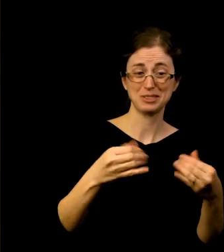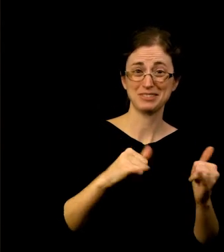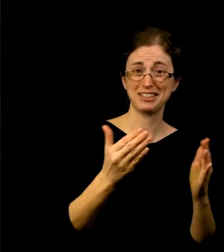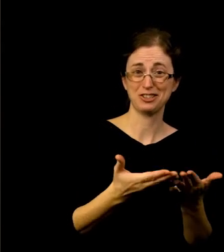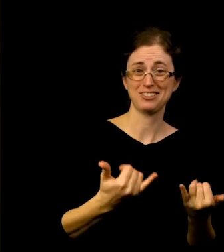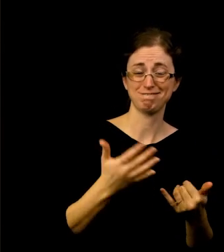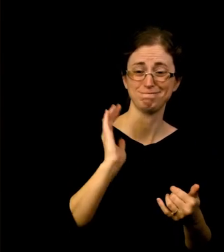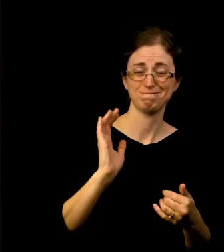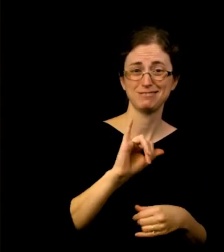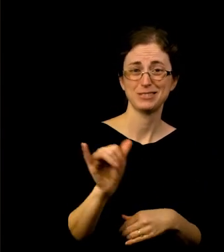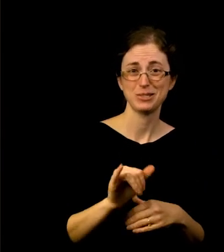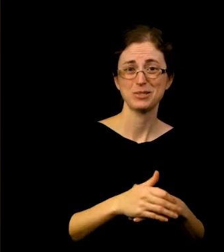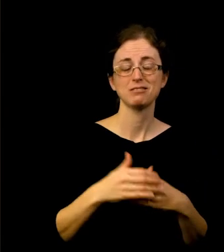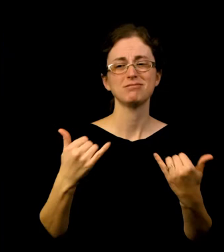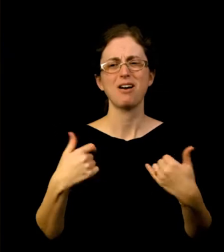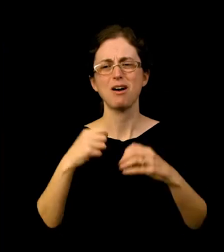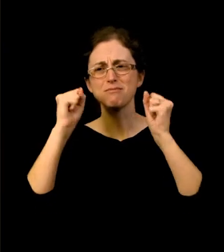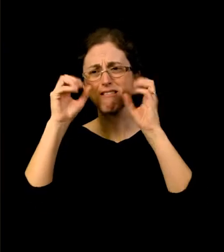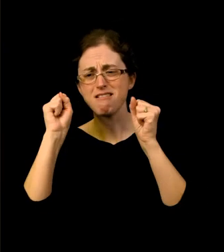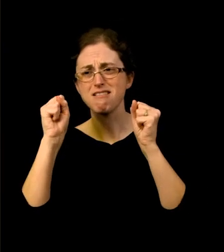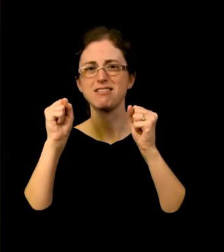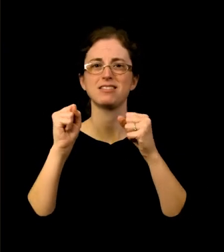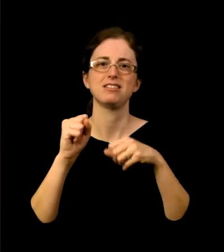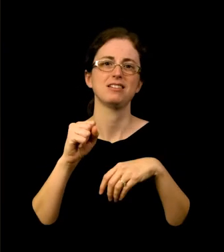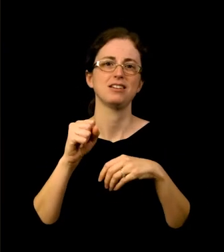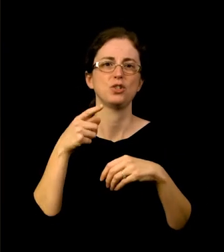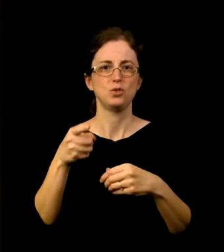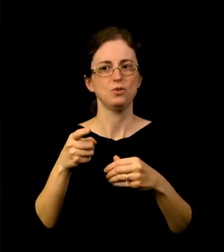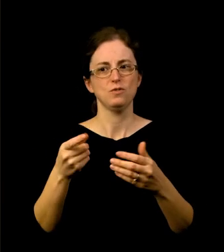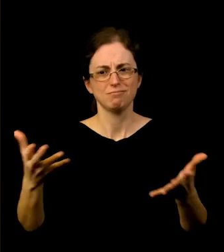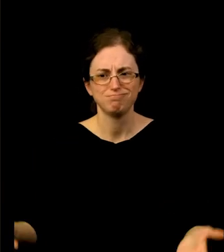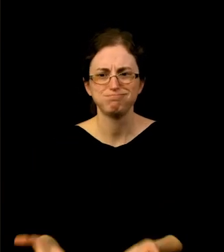you've led to lift artists from marginalized and underserved populations.